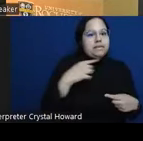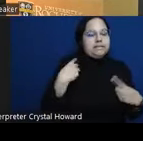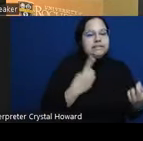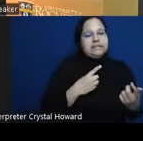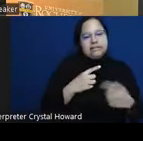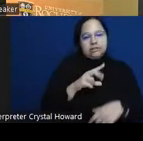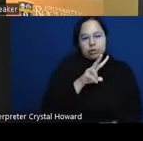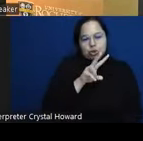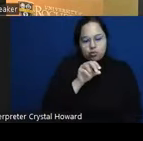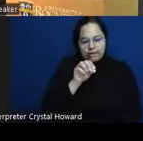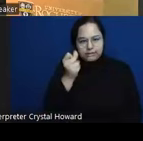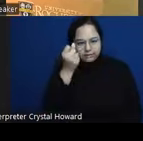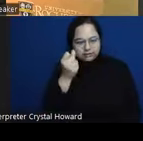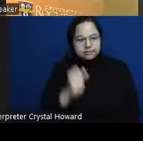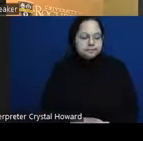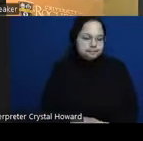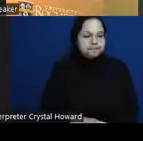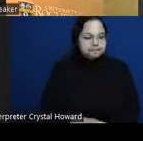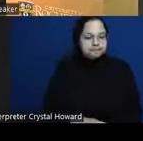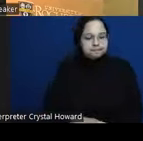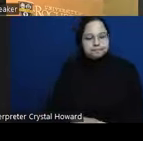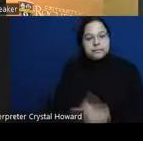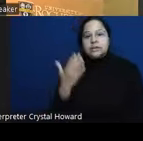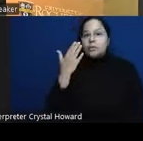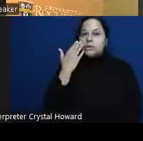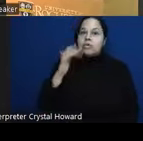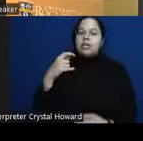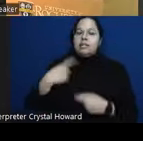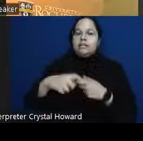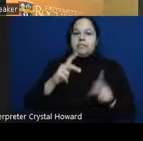among Latinos and we know that Latinos are not all a monolithic group um they come from many